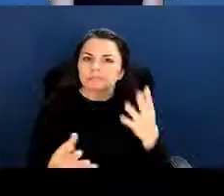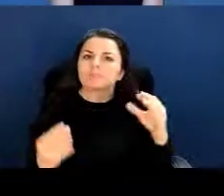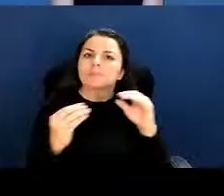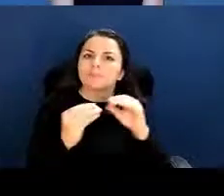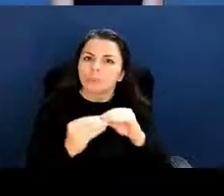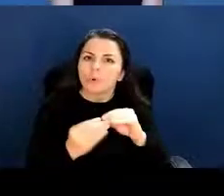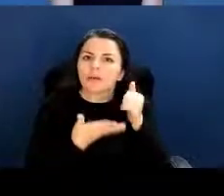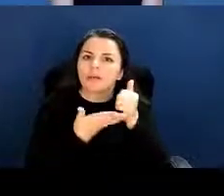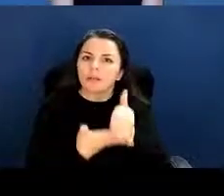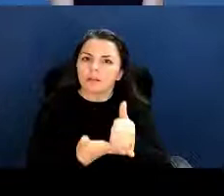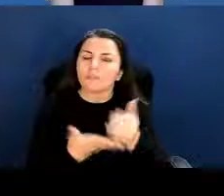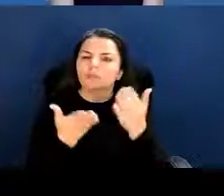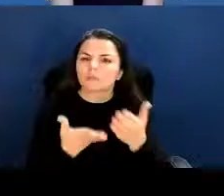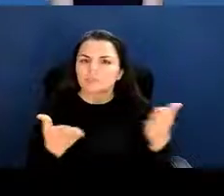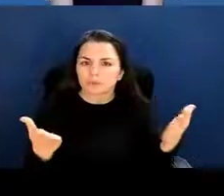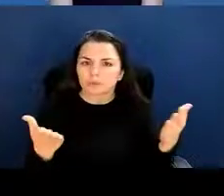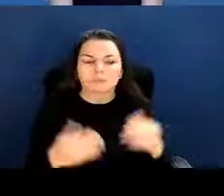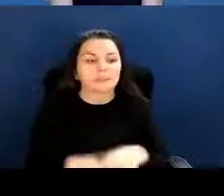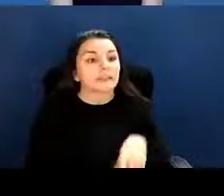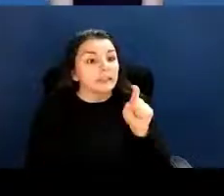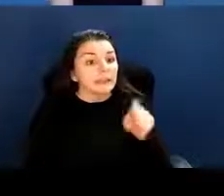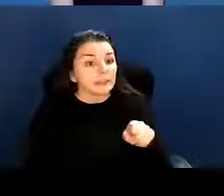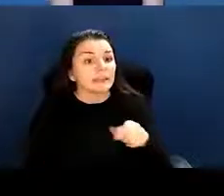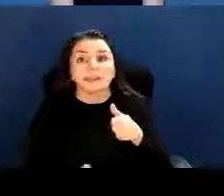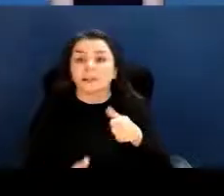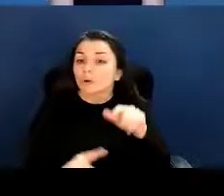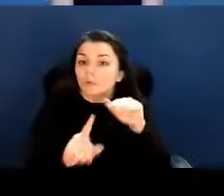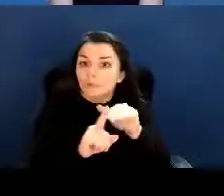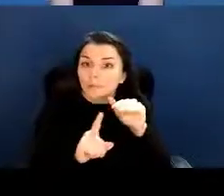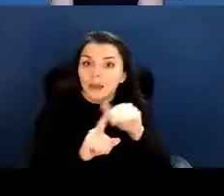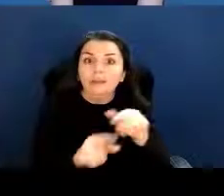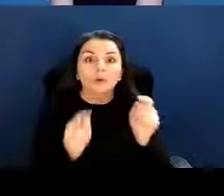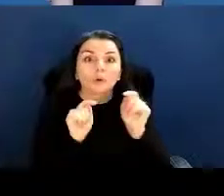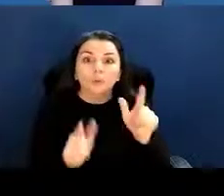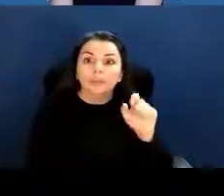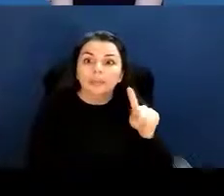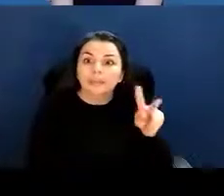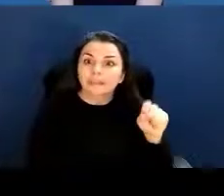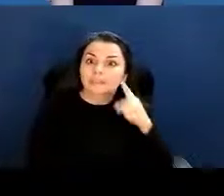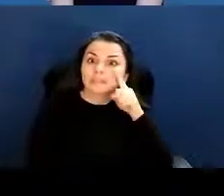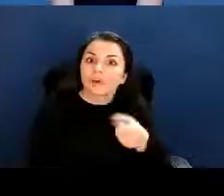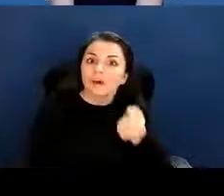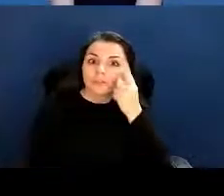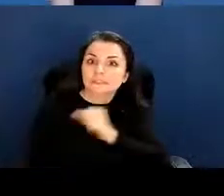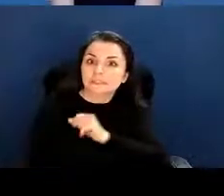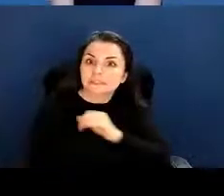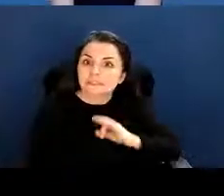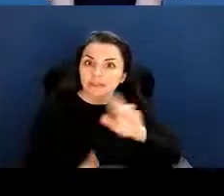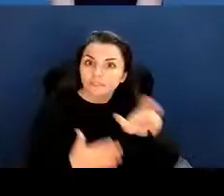Need a reminder or quick links to understanding staff roles or contacts for the various institutes or centers,